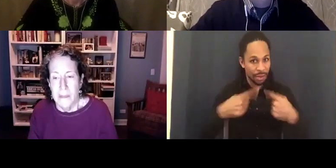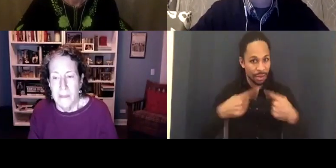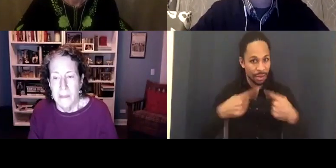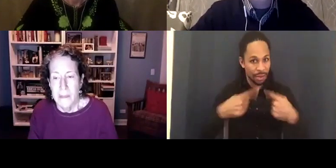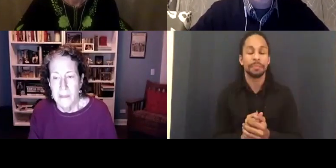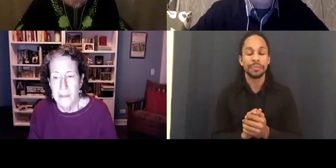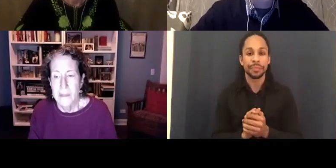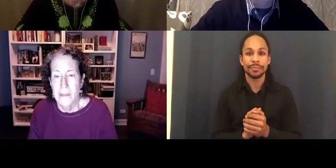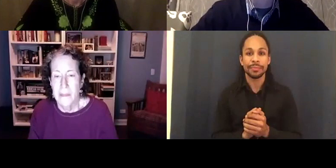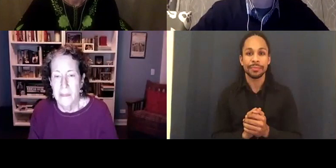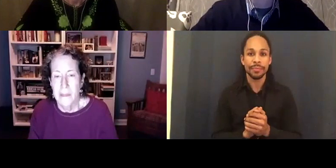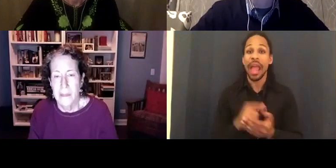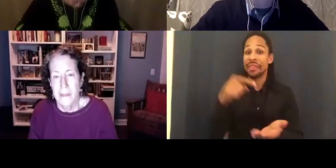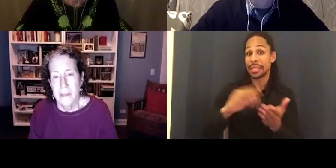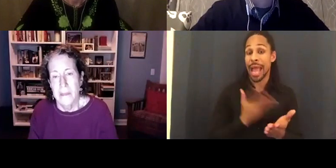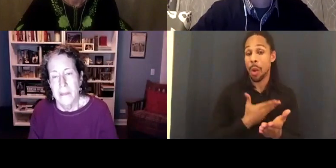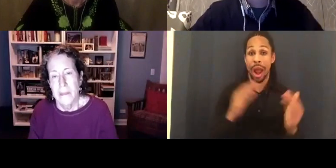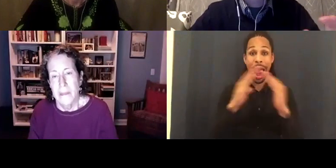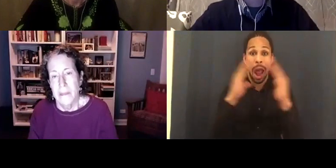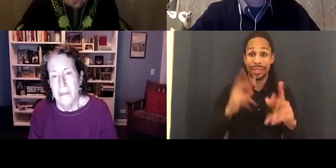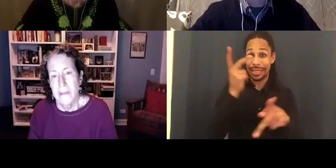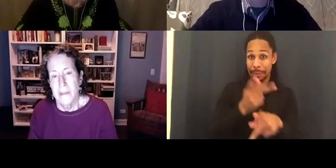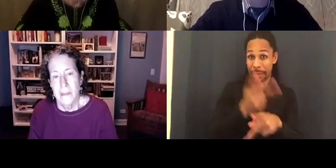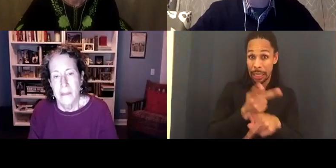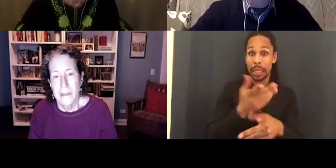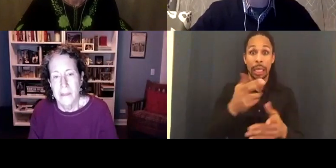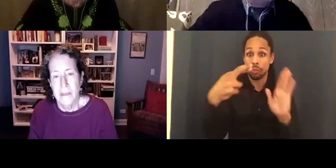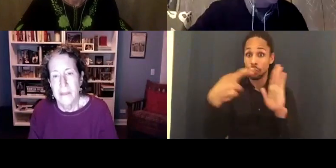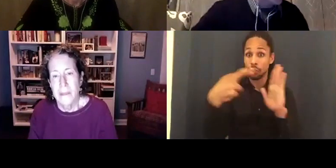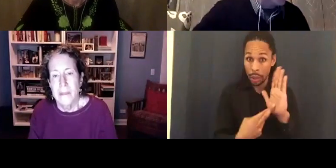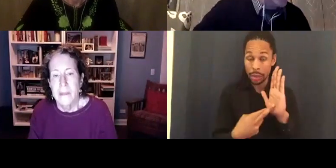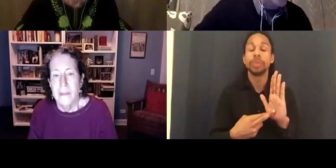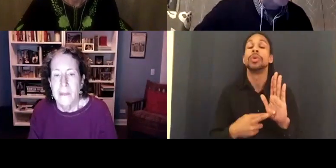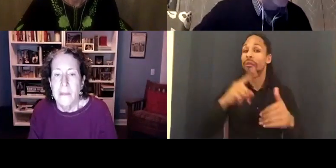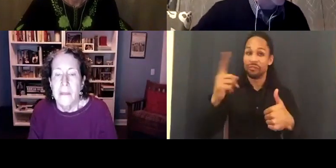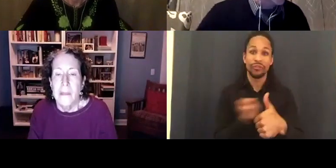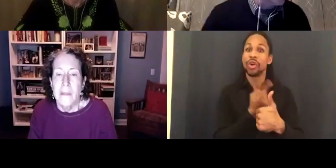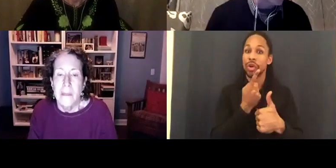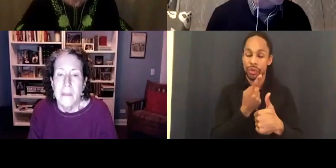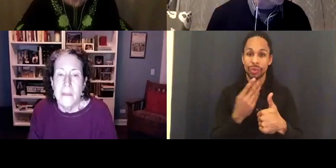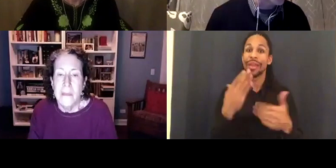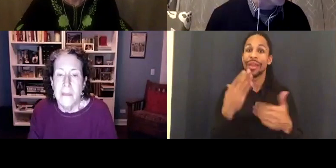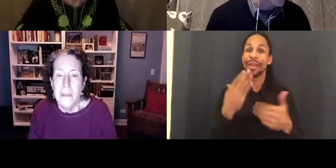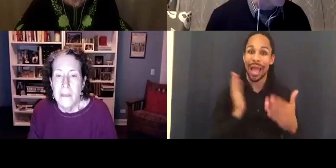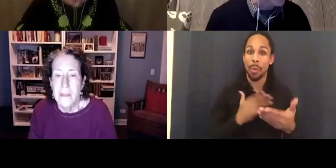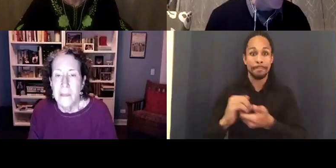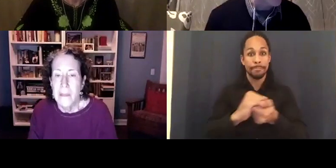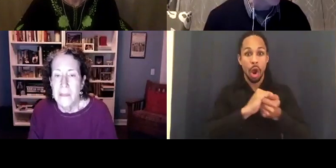our housekeeping now. First of all, to start by thanking our partners. Our partners tonight include -- we